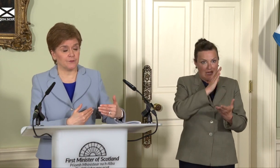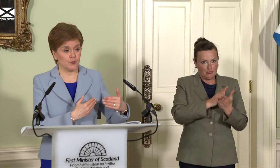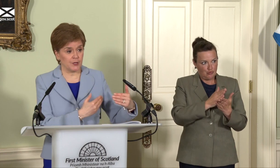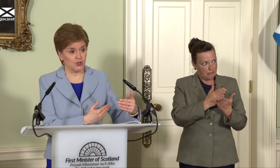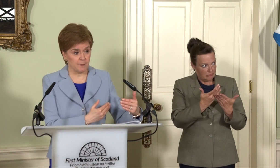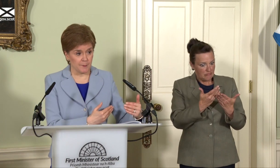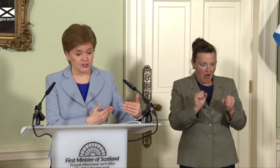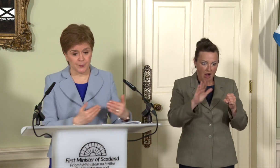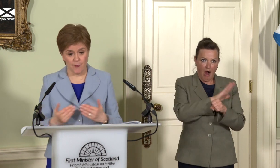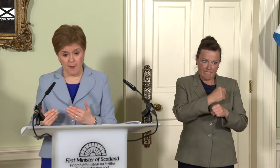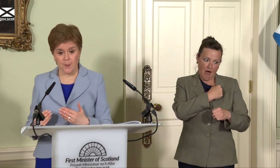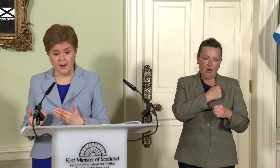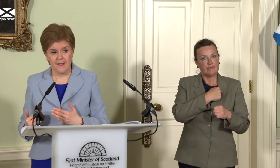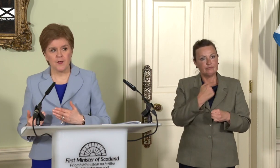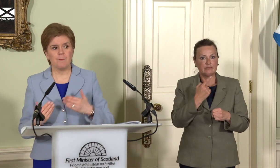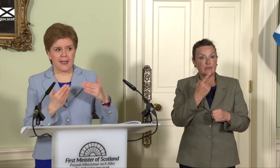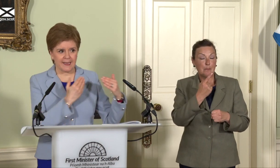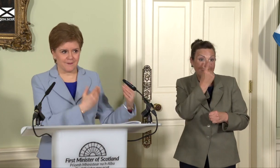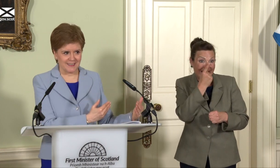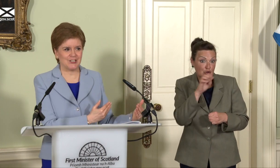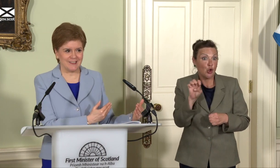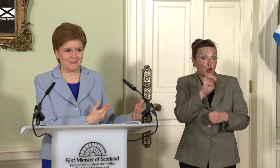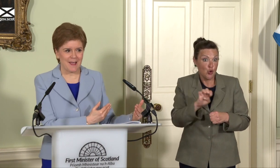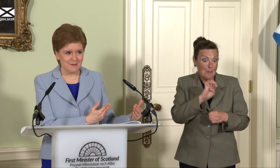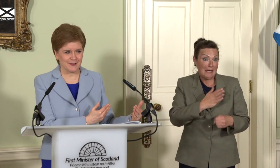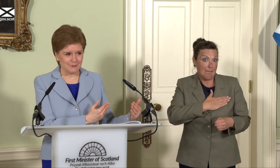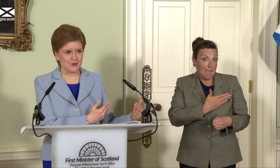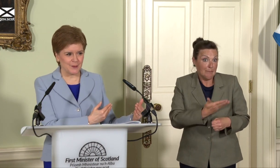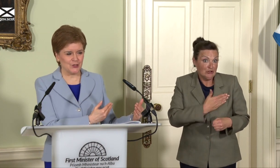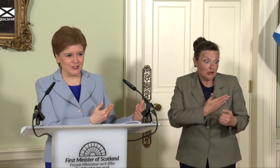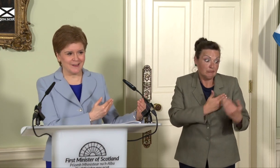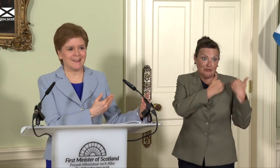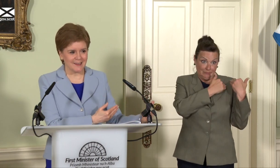European Union membership, and remember the big advantages and benefits of European Union single